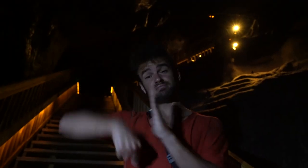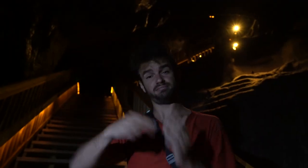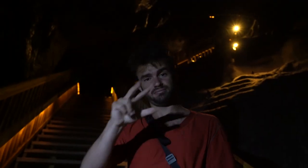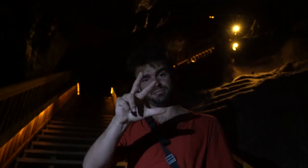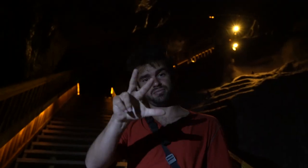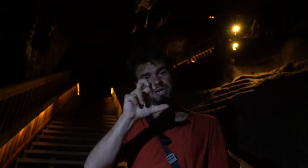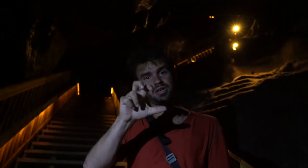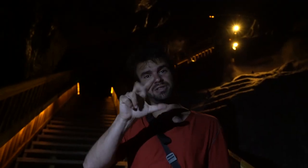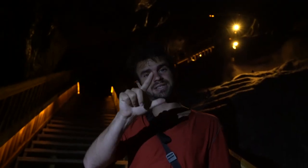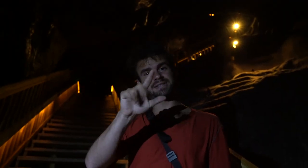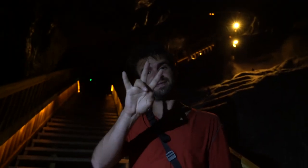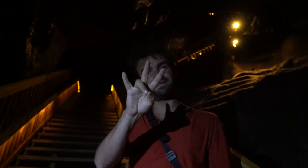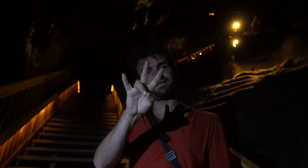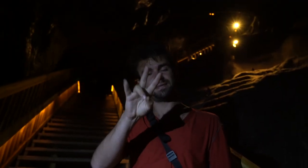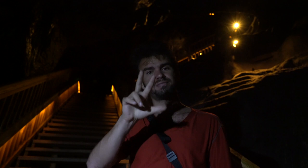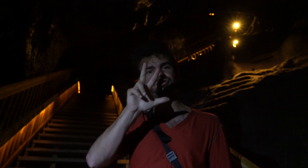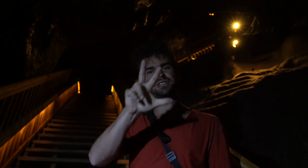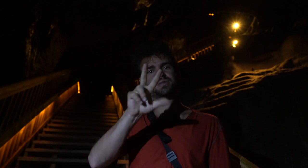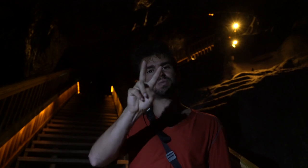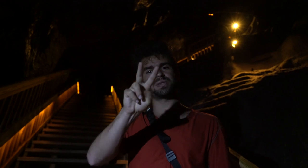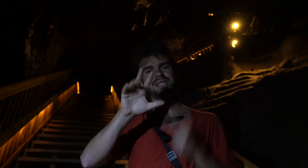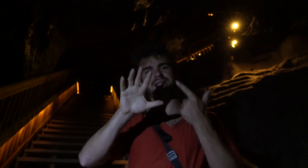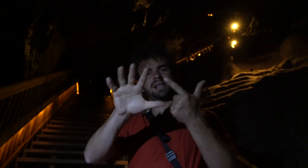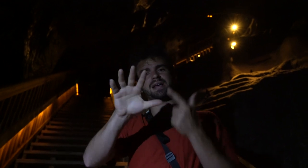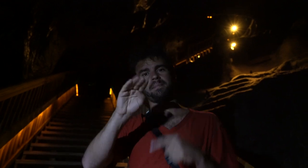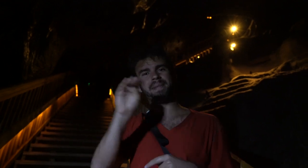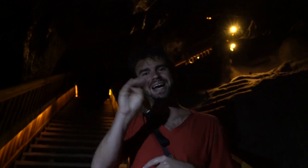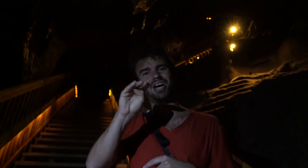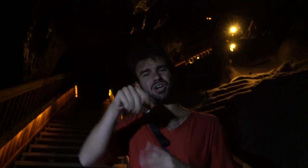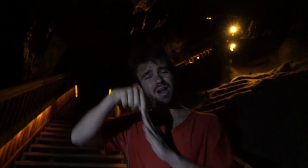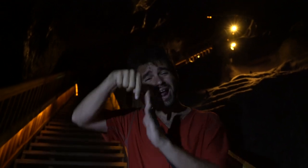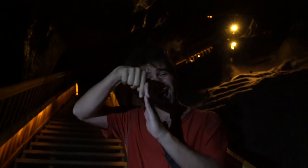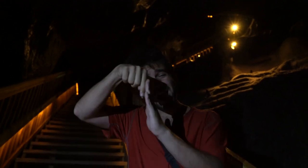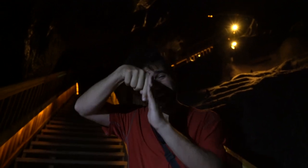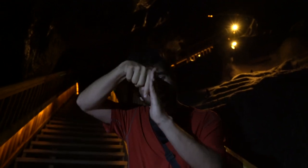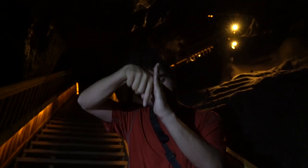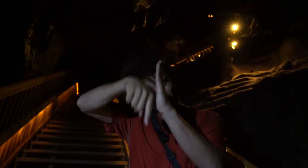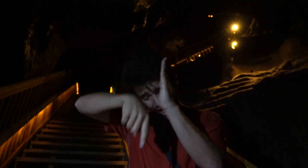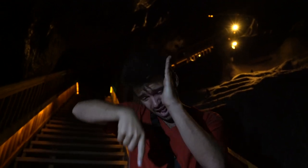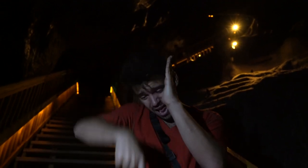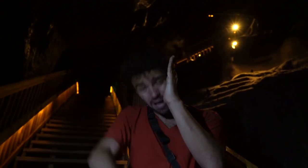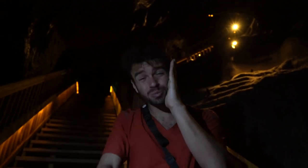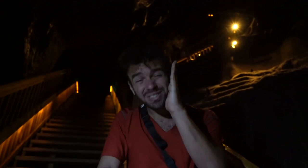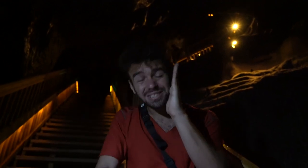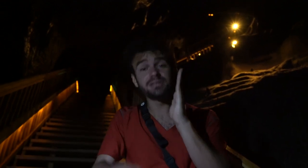It's 327 meters deep. I know it's deep!